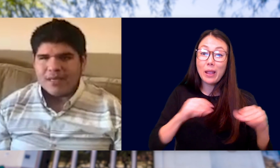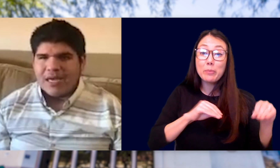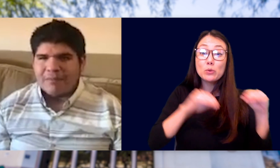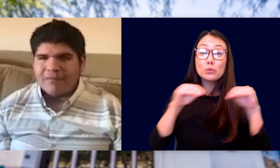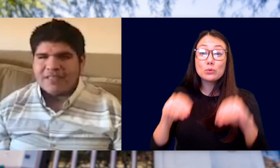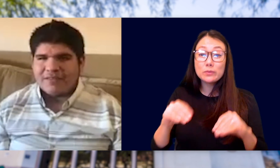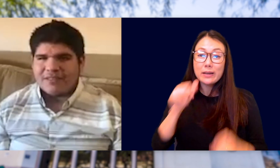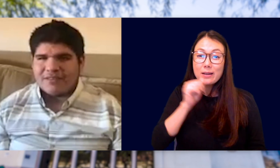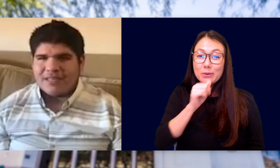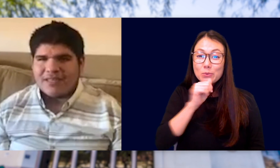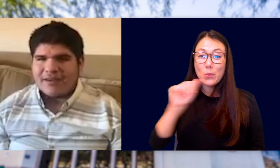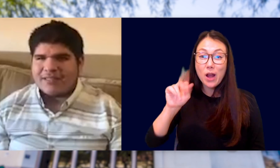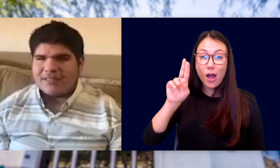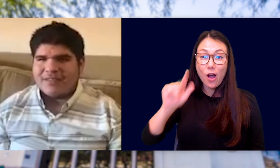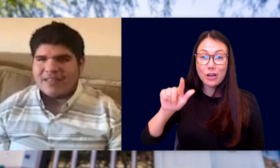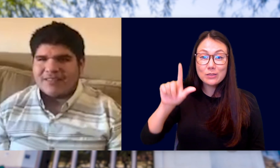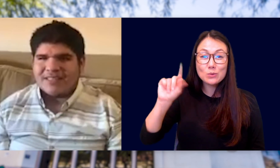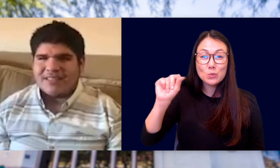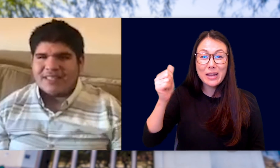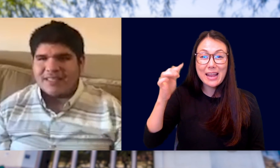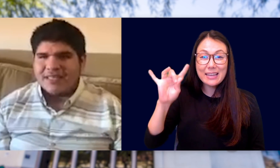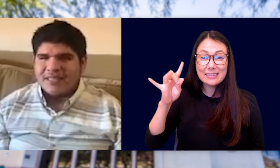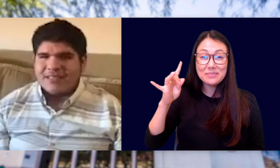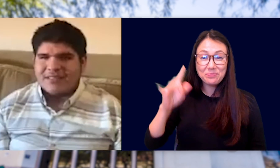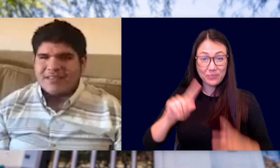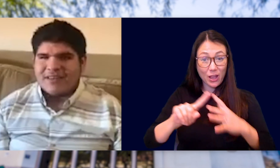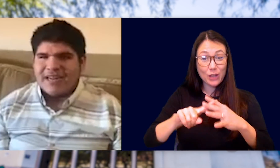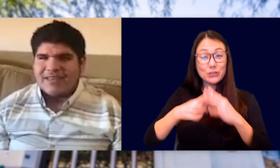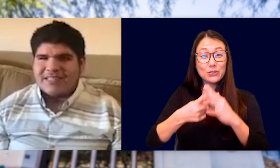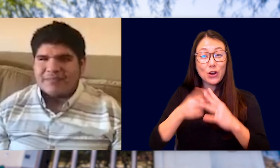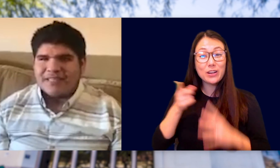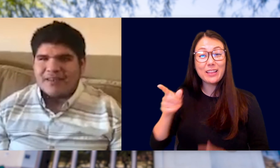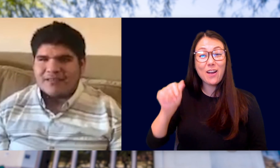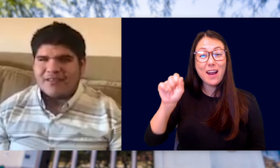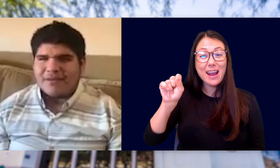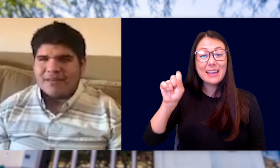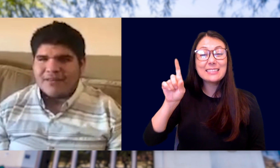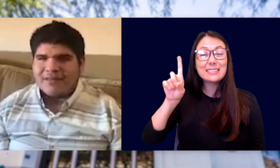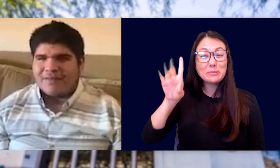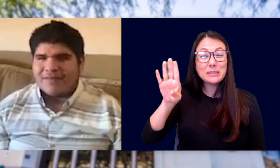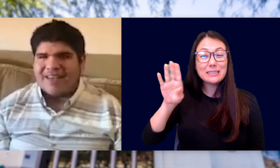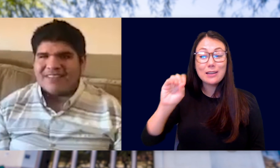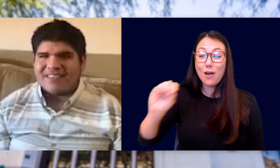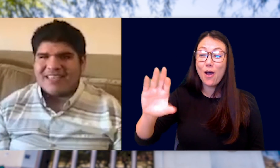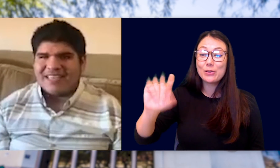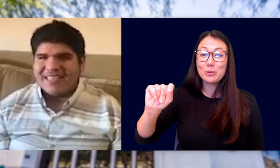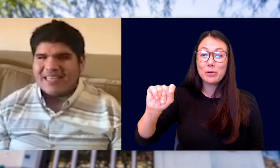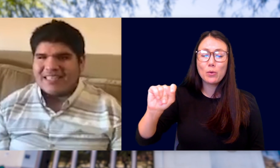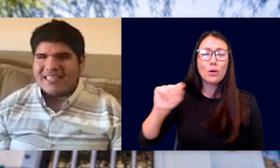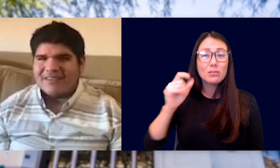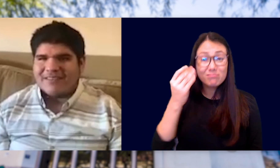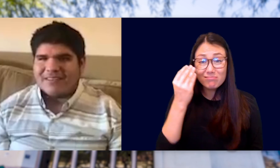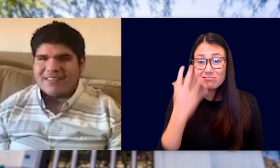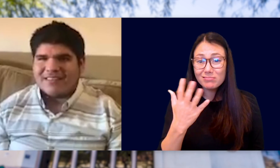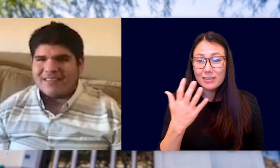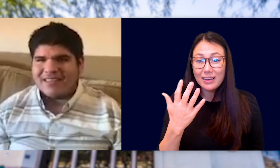I MOVED TO ARIZONA IN AUGUST OF 2018 AND STARTED AT ASDB IN OCTOBER. I HAVE TO SAY I DIDN'T REGRET A SINGLE THING.